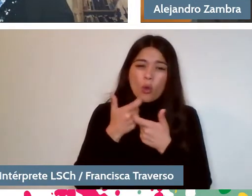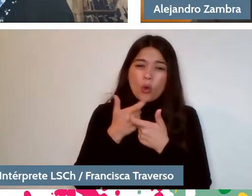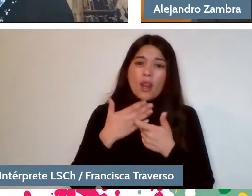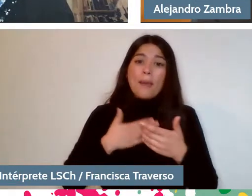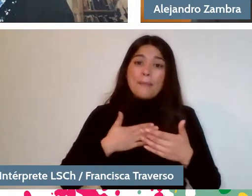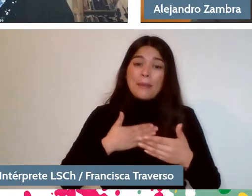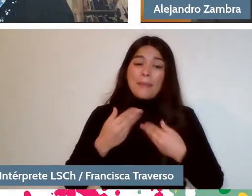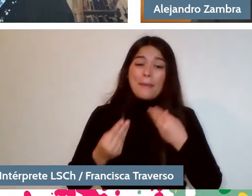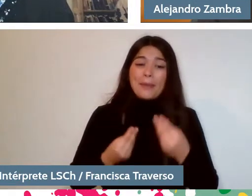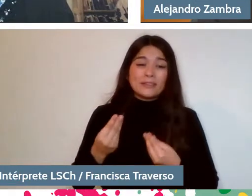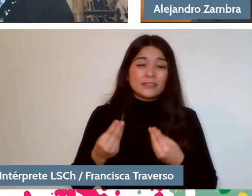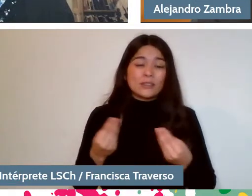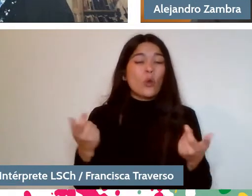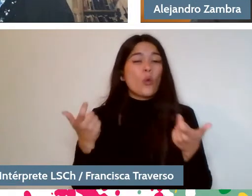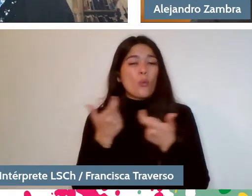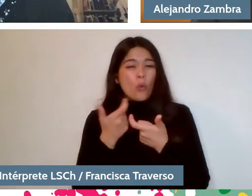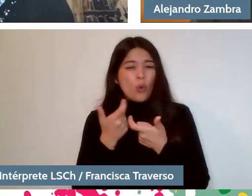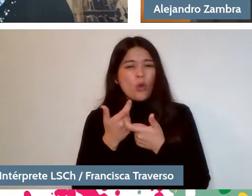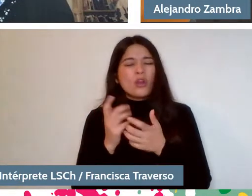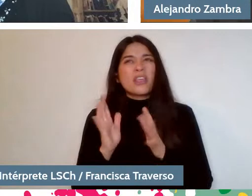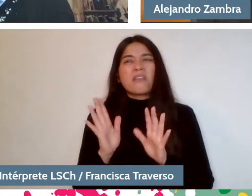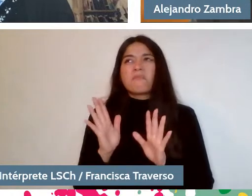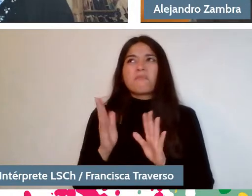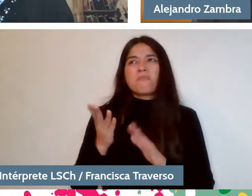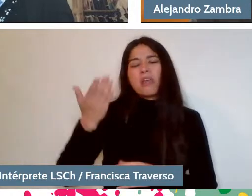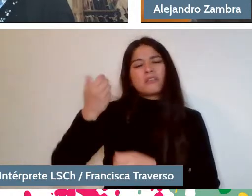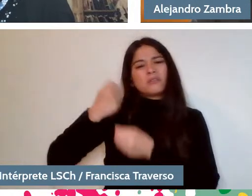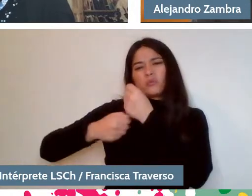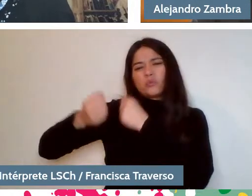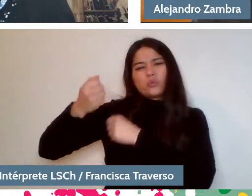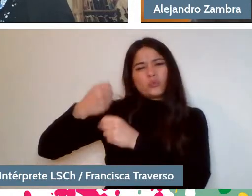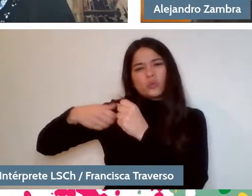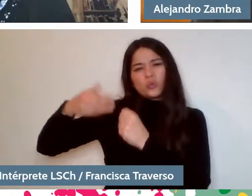perhaps at some point, many years ago, before writing the novels,